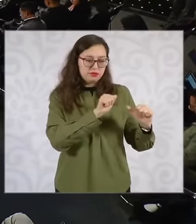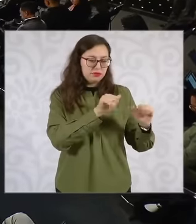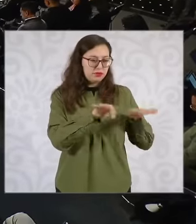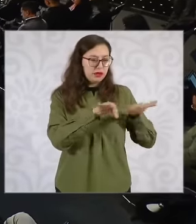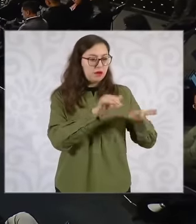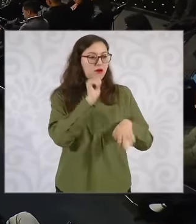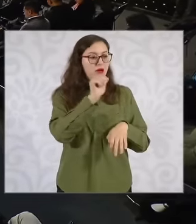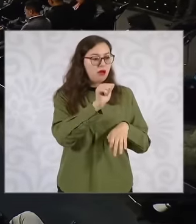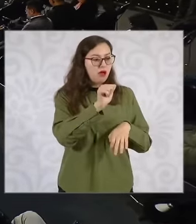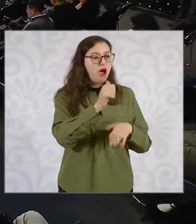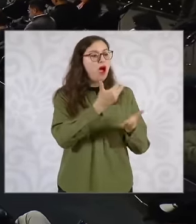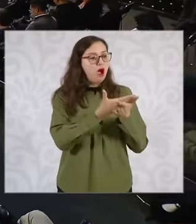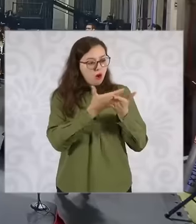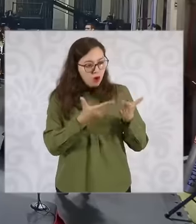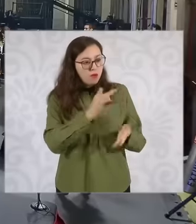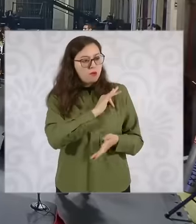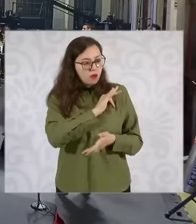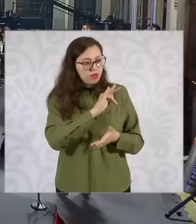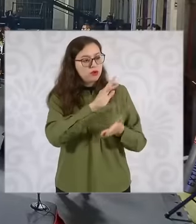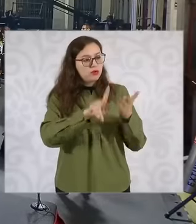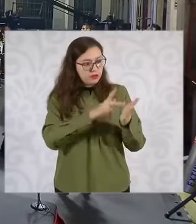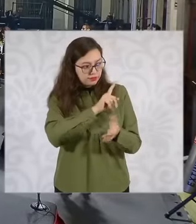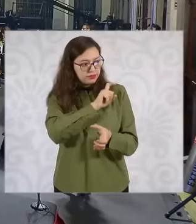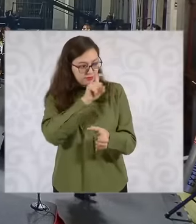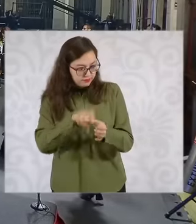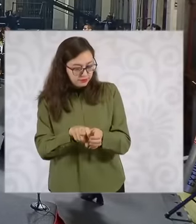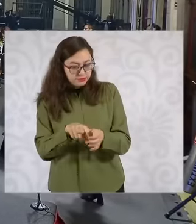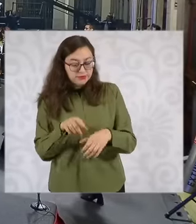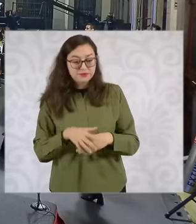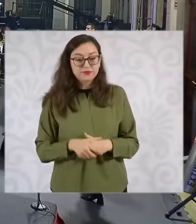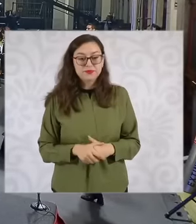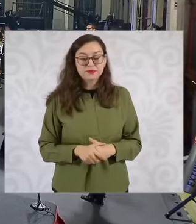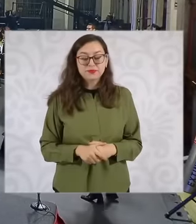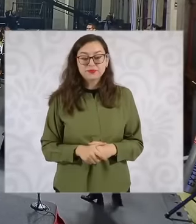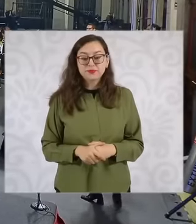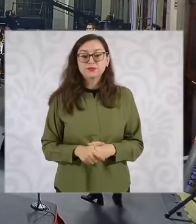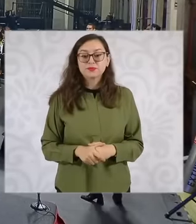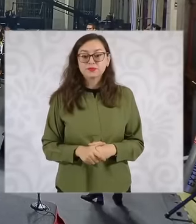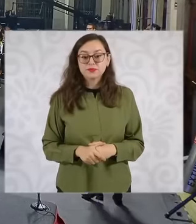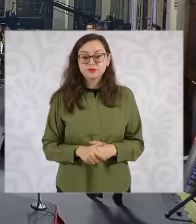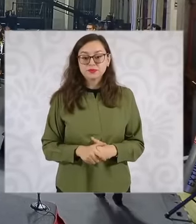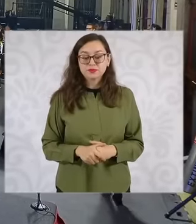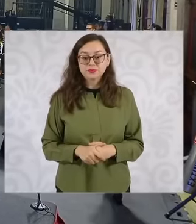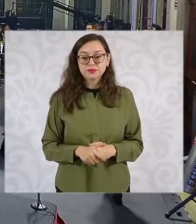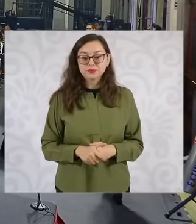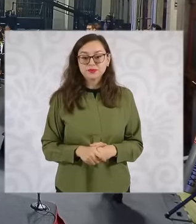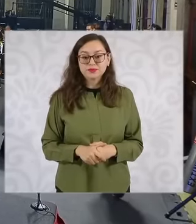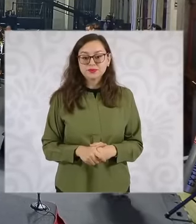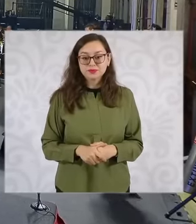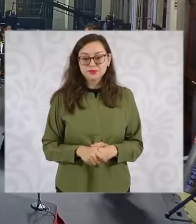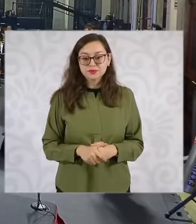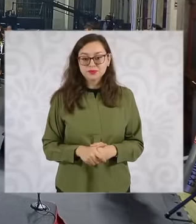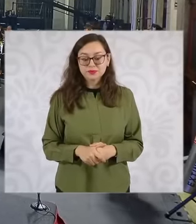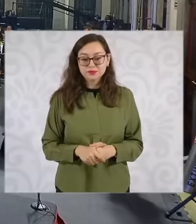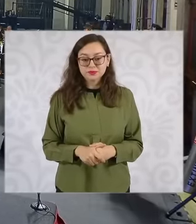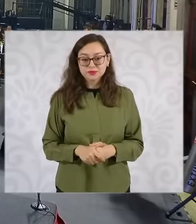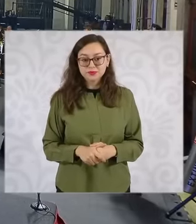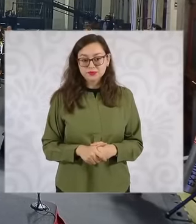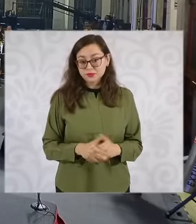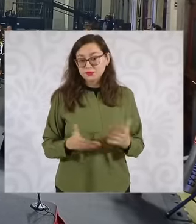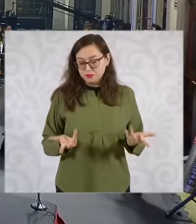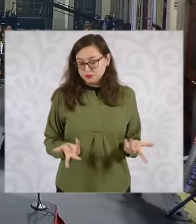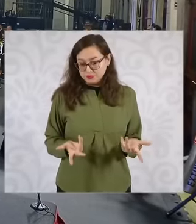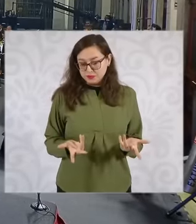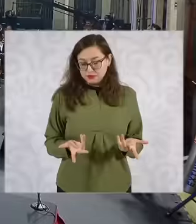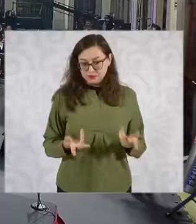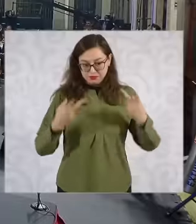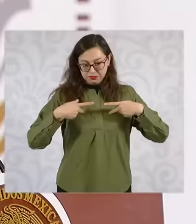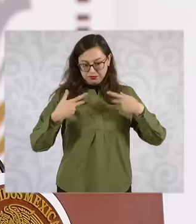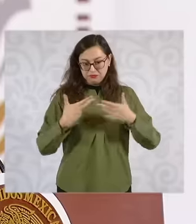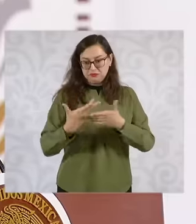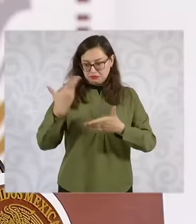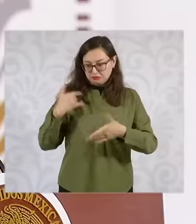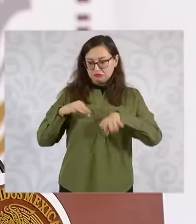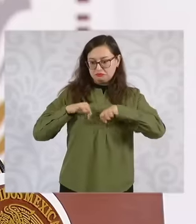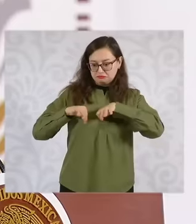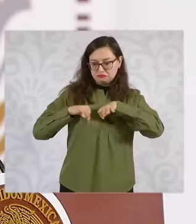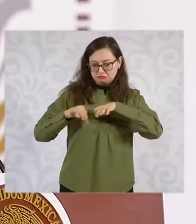better associate again Yes there are workers who are not active and who will be able to reactivate themselves in